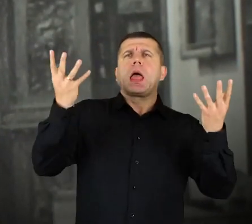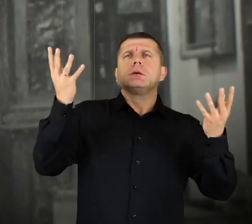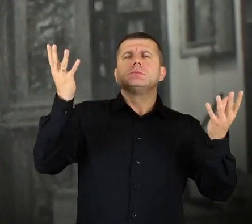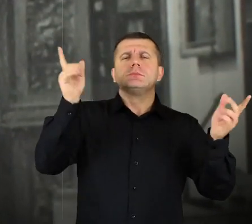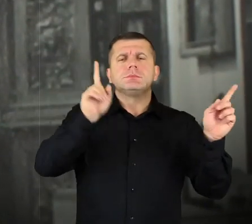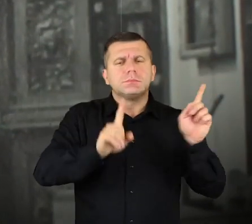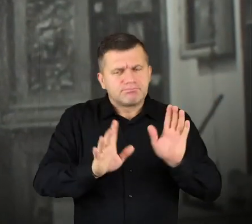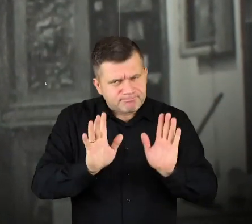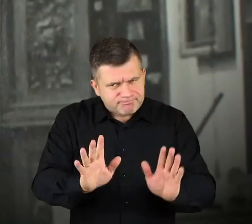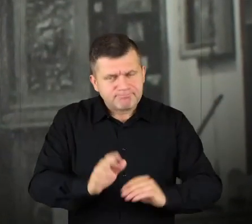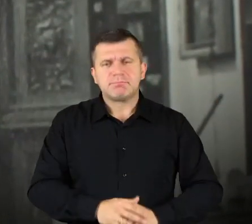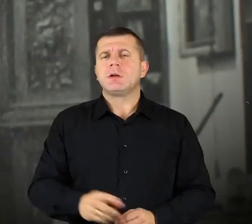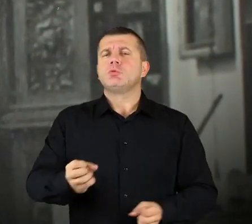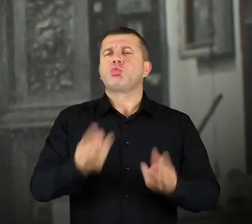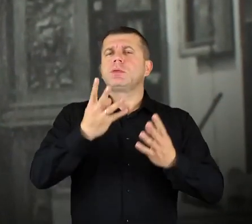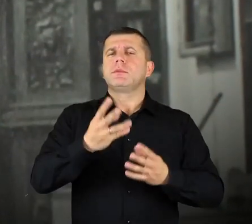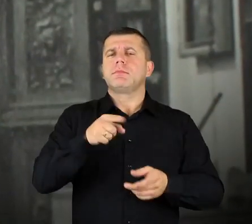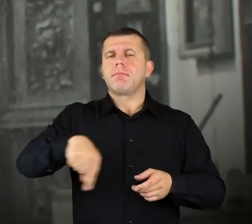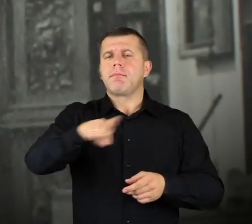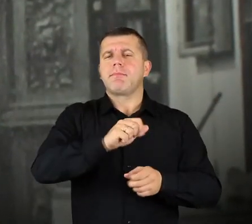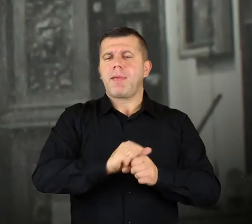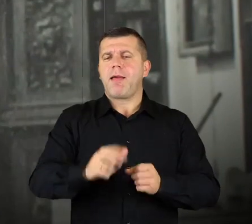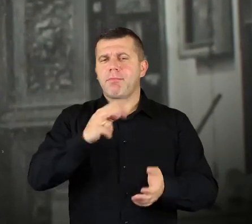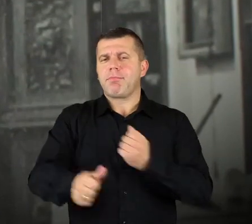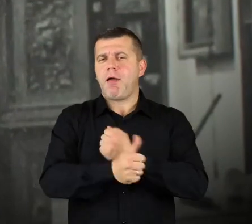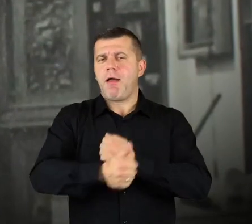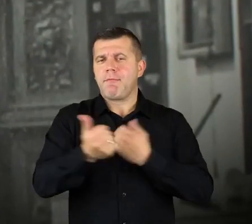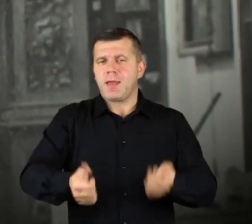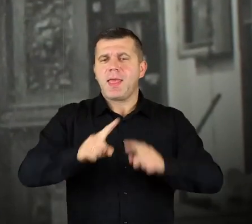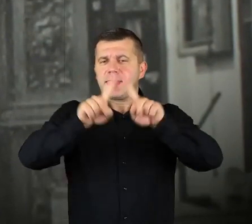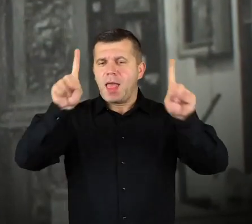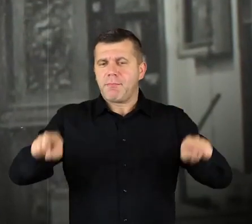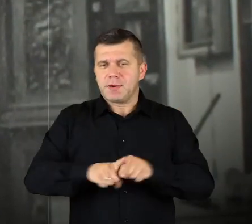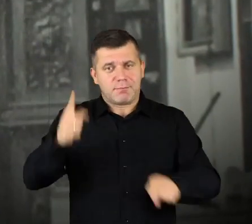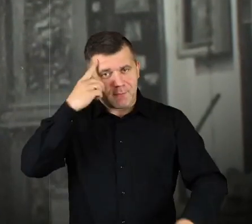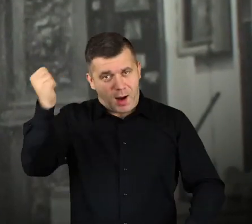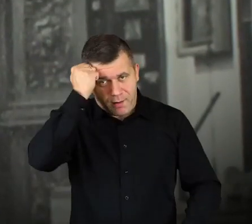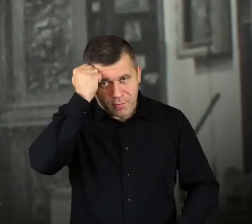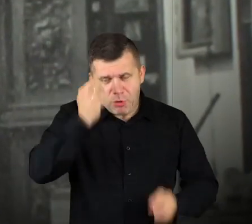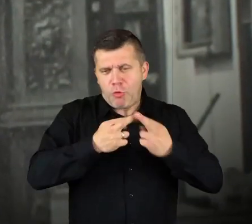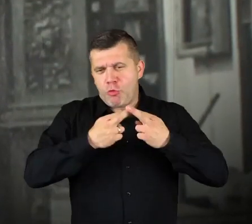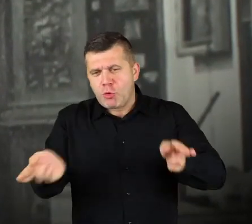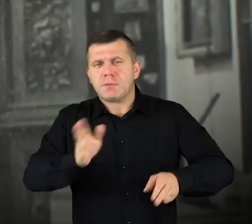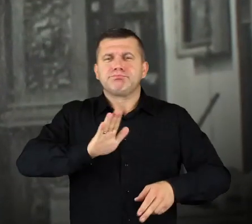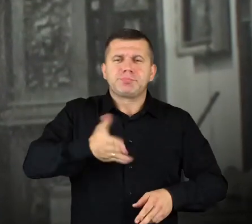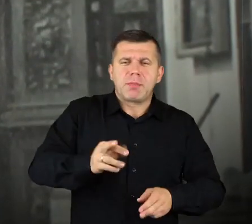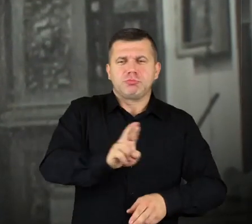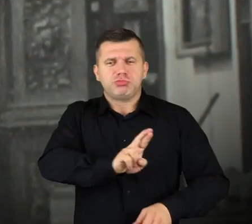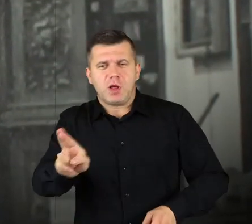But the biggest prove of those miracles are the votive offerings. I mean, all the commemorative plagues, various memorabilia